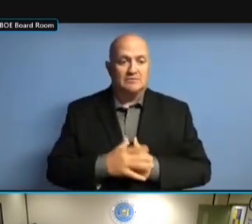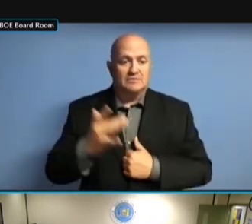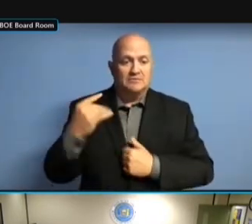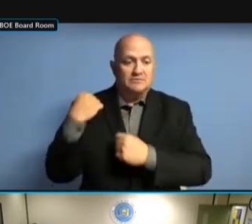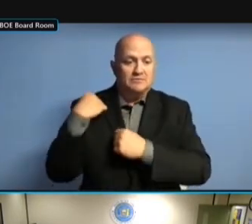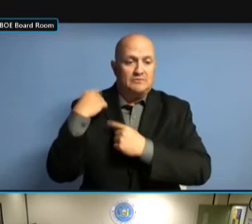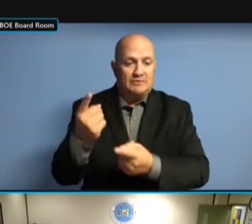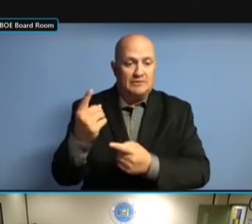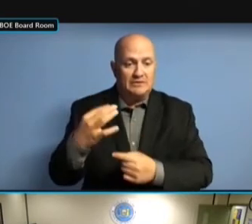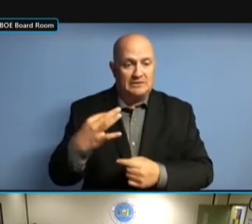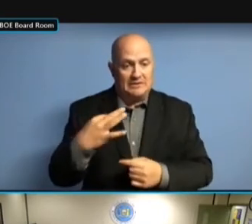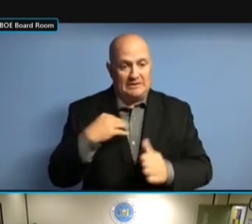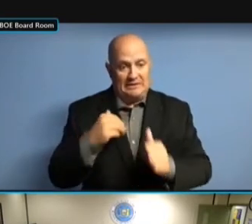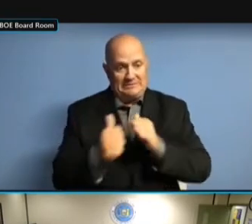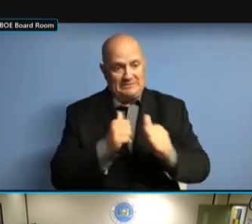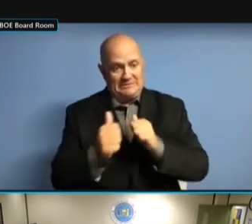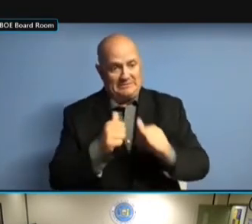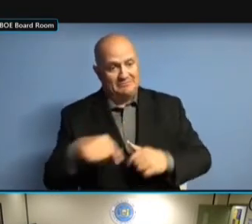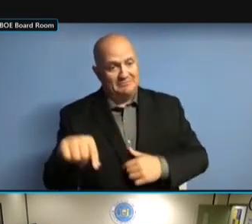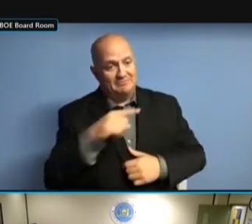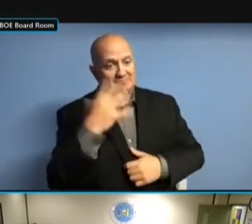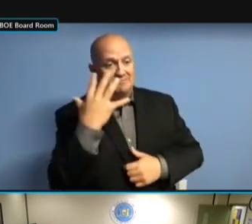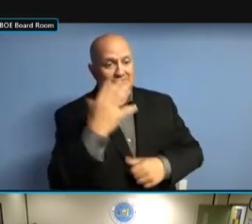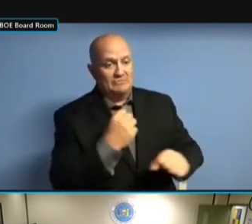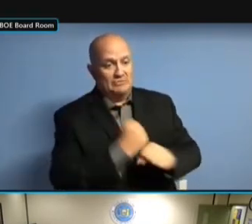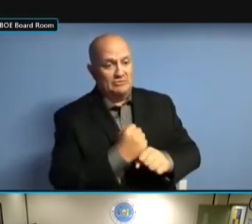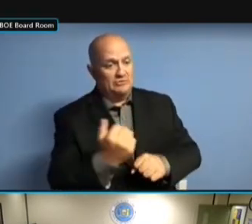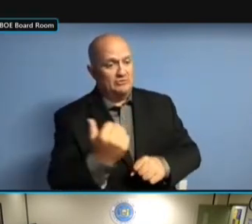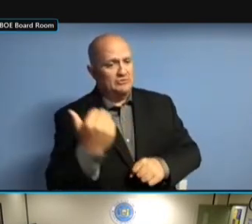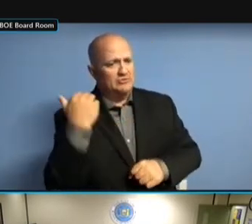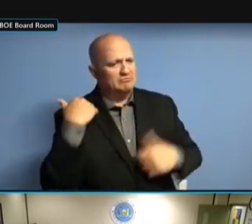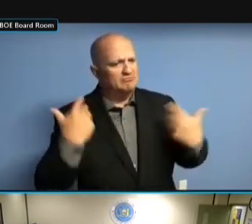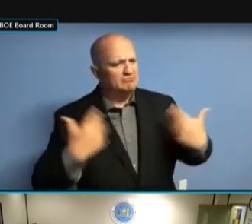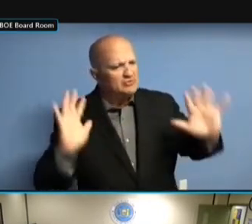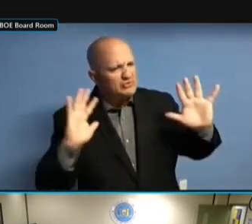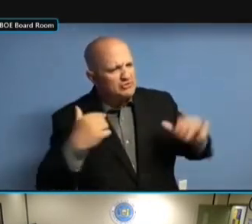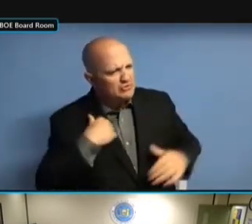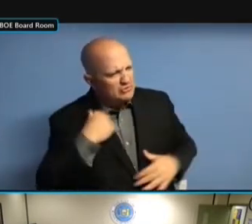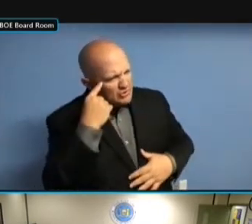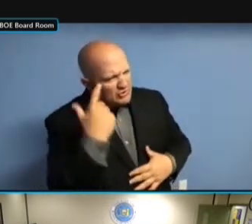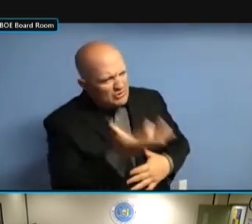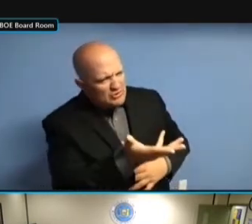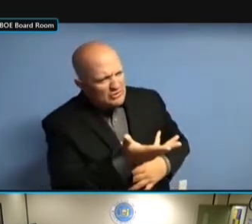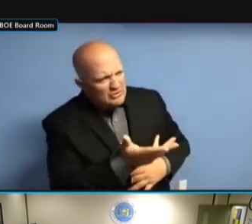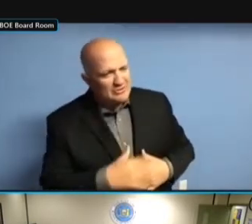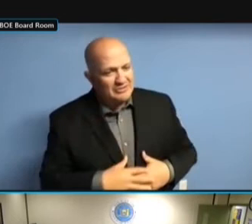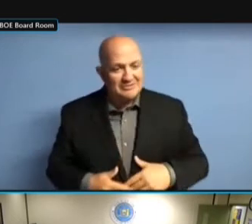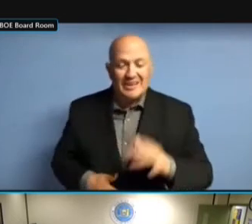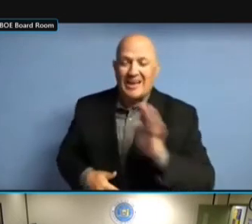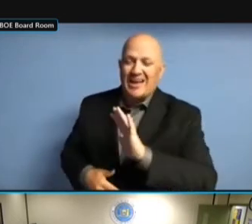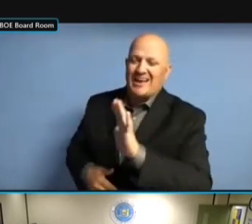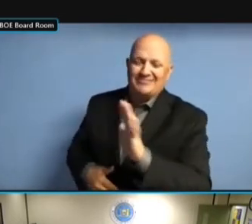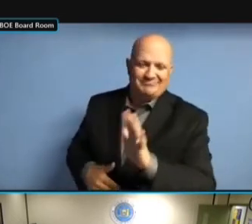YEARS AGO, AND WE'RE LIKE, WELL, YOU KNOW, IT'S NOT THAT SIMPLE. YOU KNOW, IT'S NOT THAT SIMPLE. YOU KNOW, IT'S NOT THAT SIMPLE. SO YOU KNOW, IT'S NOT THAT SIMPLE. SO IT'S YOU KNOW, IT'S NOT THAT SIMPLE. SO IT'S A YOU KNOW, IT'S NOT THAT SIMPLE. SO IT'S A LOT YOU KNOW, IT'S NOT THAT SIMPLE. SO IT'S A LOT OF YOU KNOW, IT'S NOT THAT SIMPLE. SO IT'S A LOT OF WORK. SO IT'S A LOT OF WORK. SO IT'S A LOT OF WORK. BUT SO IT'S A LOT OF WORK. BUT IT'S SO IT'S A LOT OF WORK. BUT IT'S GOOD SO IT'S A LOT OF WORK. BUT IT'S GOOD WORK SO IT'S A LOT OF WORK. BUT IT'S GOOD WORK AND SO IT'S A LOT OF WORK. BUT IT'S GOOD WORK AND WE'RE BUT IT'S GOOD WORK AND WE'RE BUT IT'S GOOD WORK AND WE'RE LOOKING BUT IT'S GOOD WORK AND WE'RE LOOKING AT BUT IT'S GOOD WORK AND WE'RE LOOKING AT WAYS BUT IT'S GOOD WORK AND WE'RE LOOKING AT WAYS TO BUT IT'S GOOD WORK AND WE'RE LOOKING AT WAYS TO CLEAN BUT IT'S GOOD WORK AND WE'RE LOOKING AT WAYS TO CLEAN THOSE LOOKING AT WAYS TO CLEAN THOSE LOOKING AT WAYS TO CLEAN THOSE UP